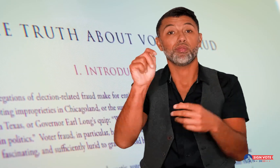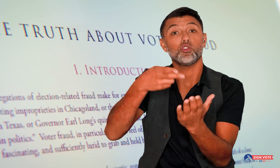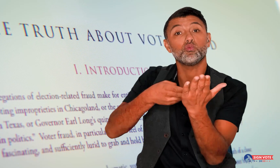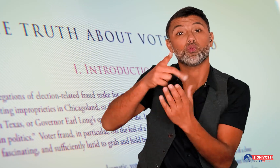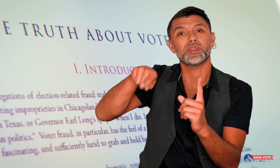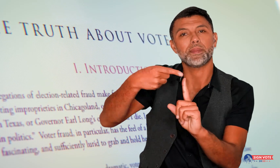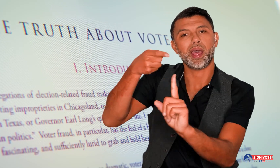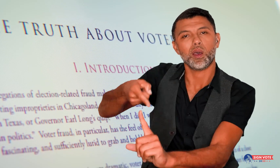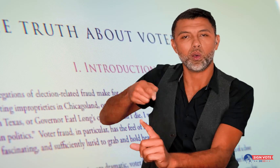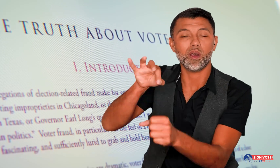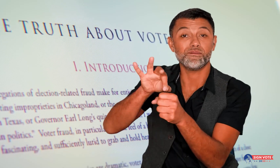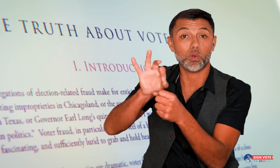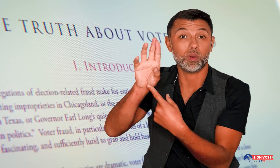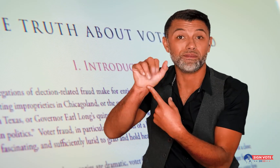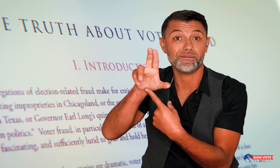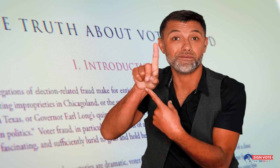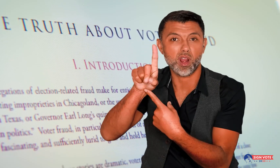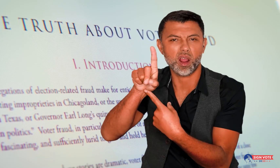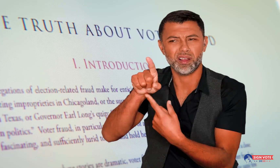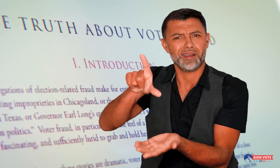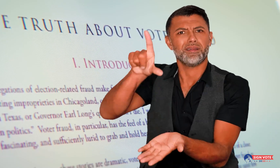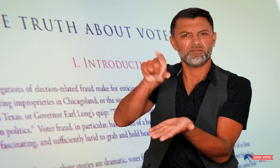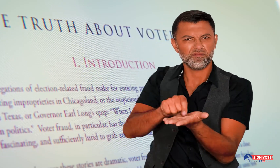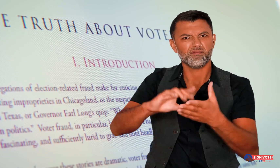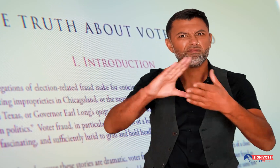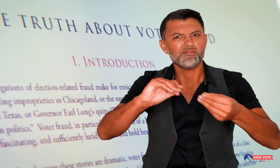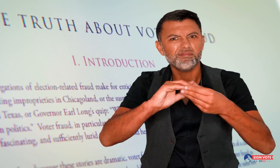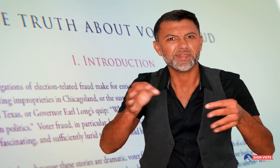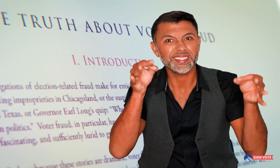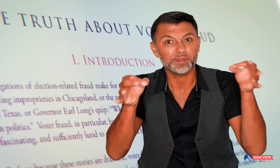"The Truth About Voter Fraud,"